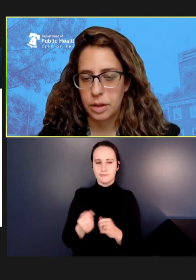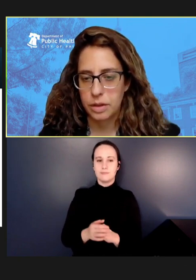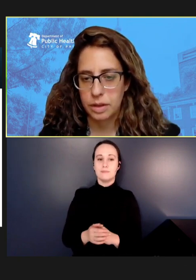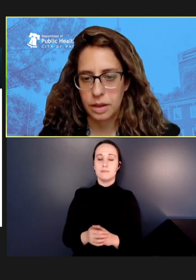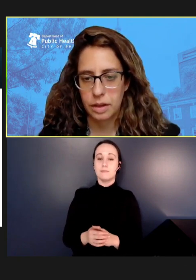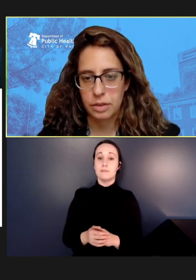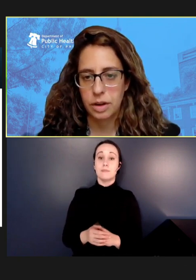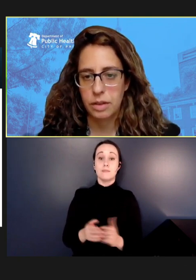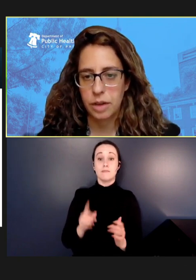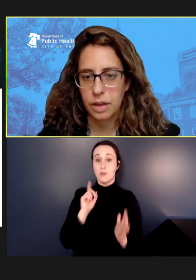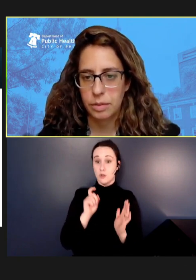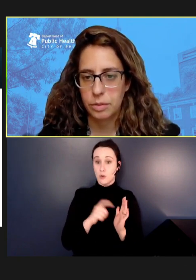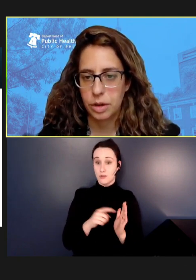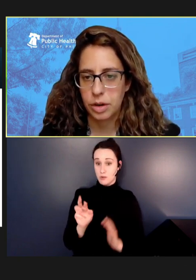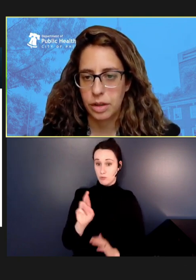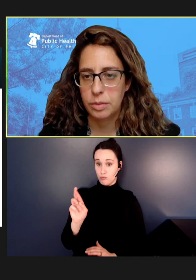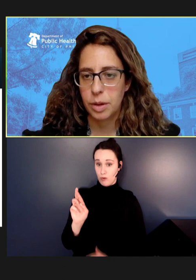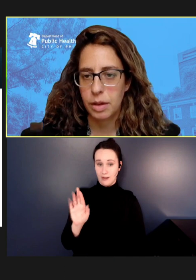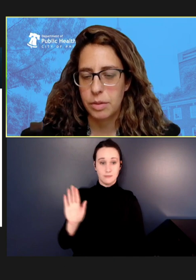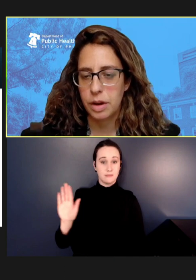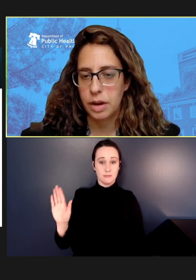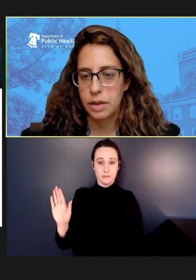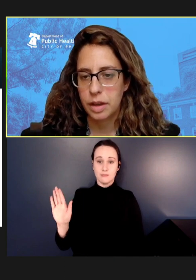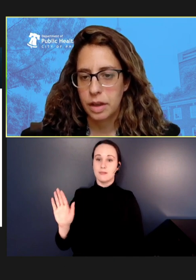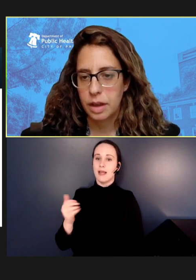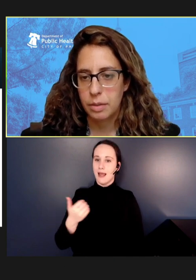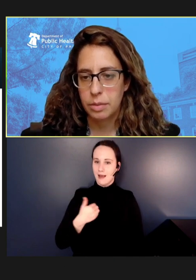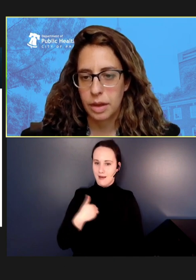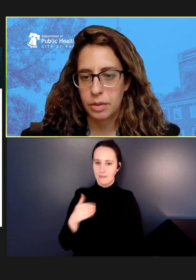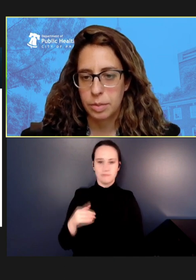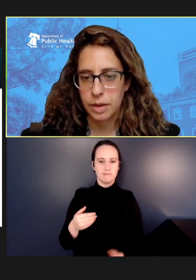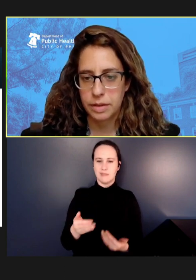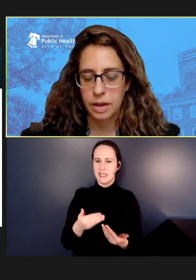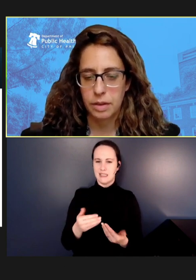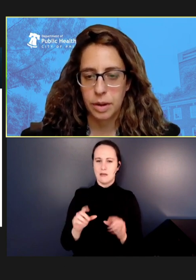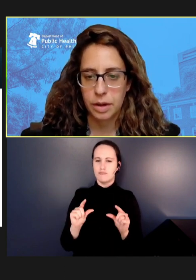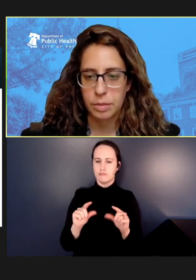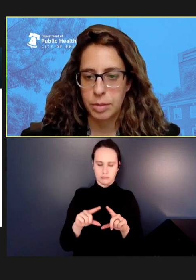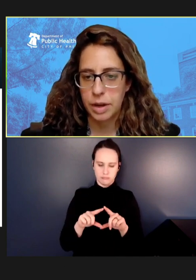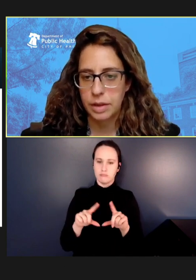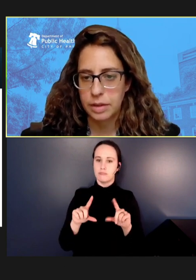can see there on the right, we had -- we created a palm card that was passed out by our preparedness